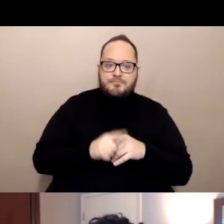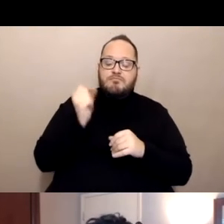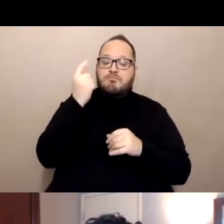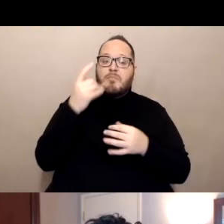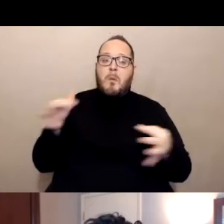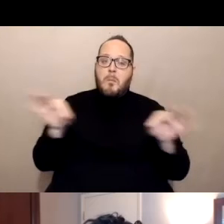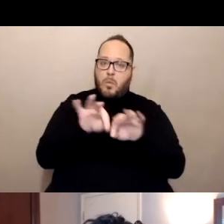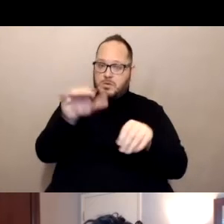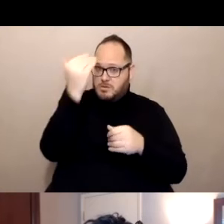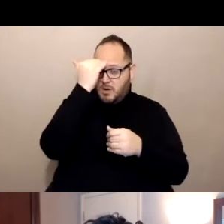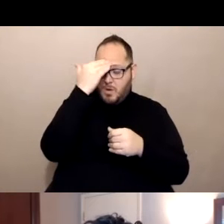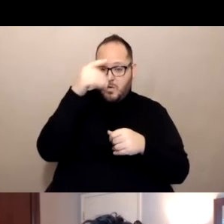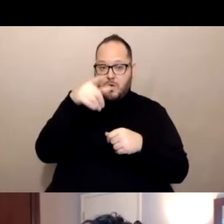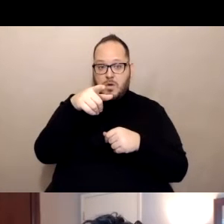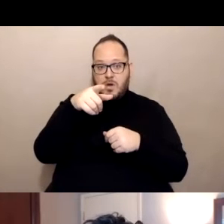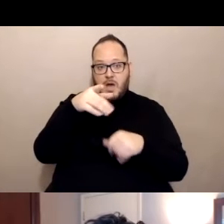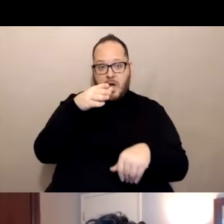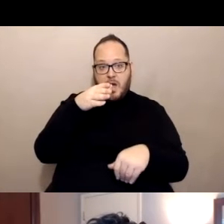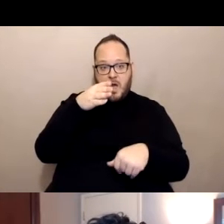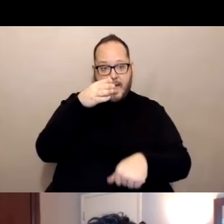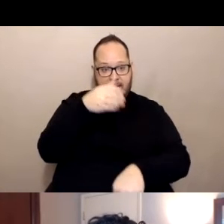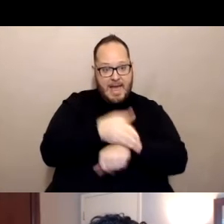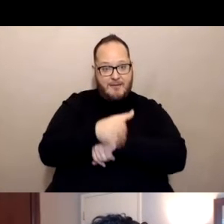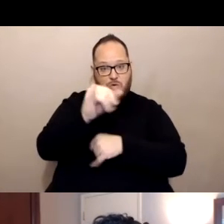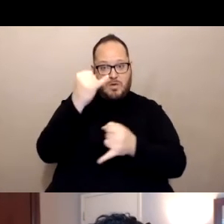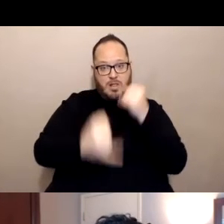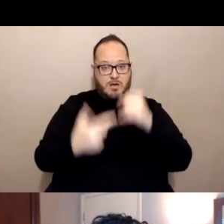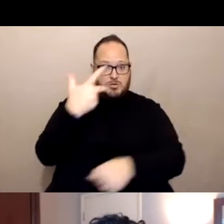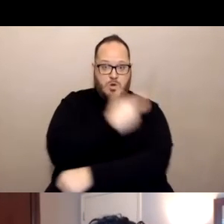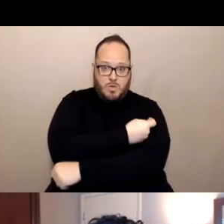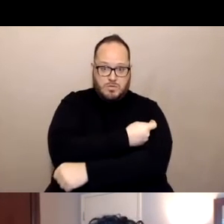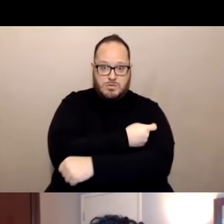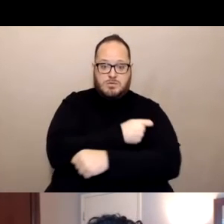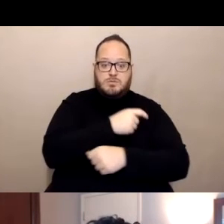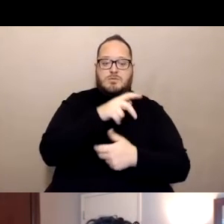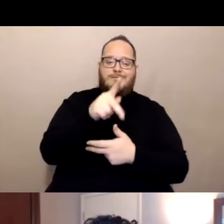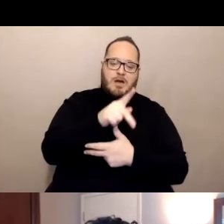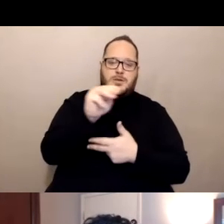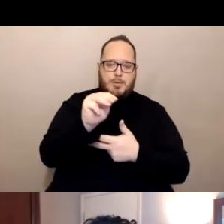So for the Pfizer and Moderna vaccines the CDC is saying really two weeks